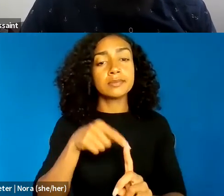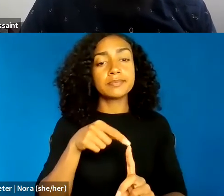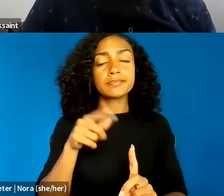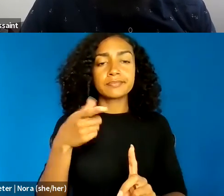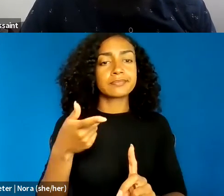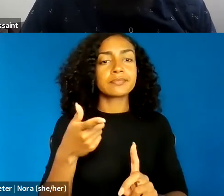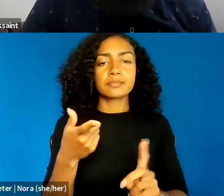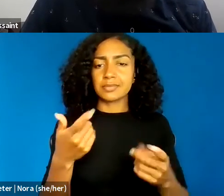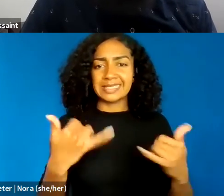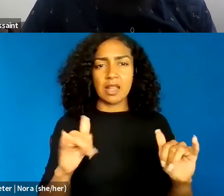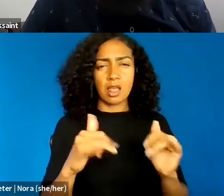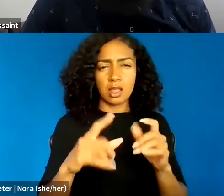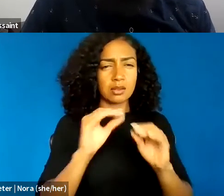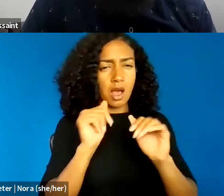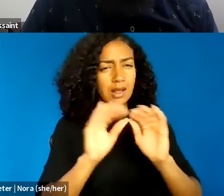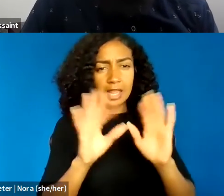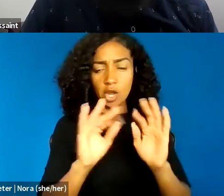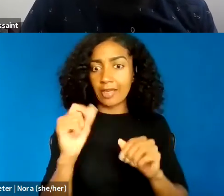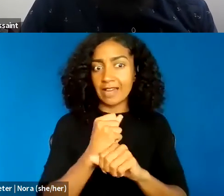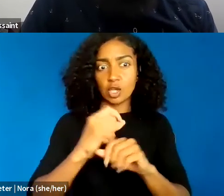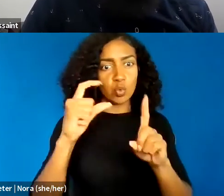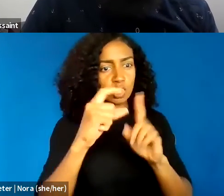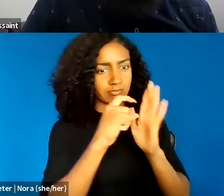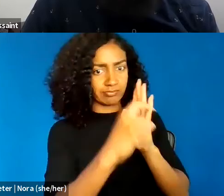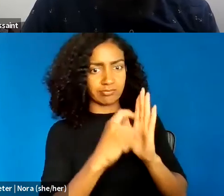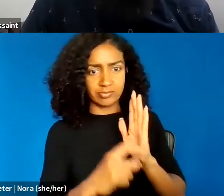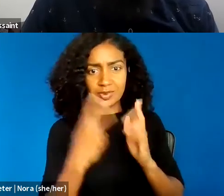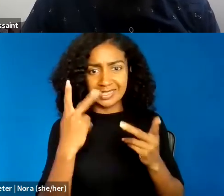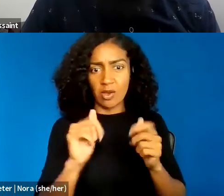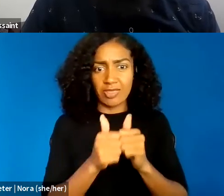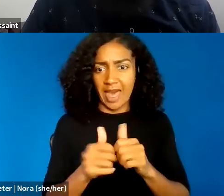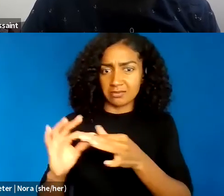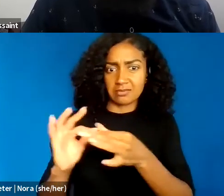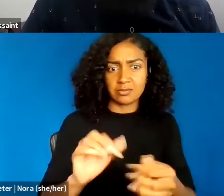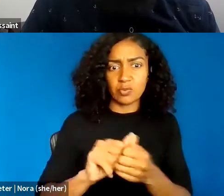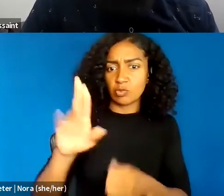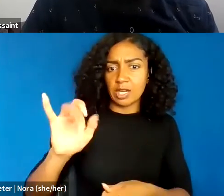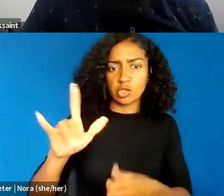in American policing culture more generally. As critical race theorists have taught us, this culture not only constructs